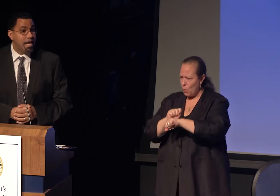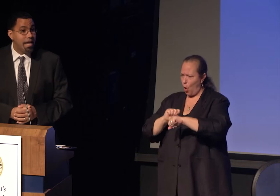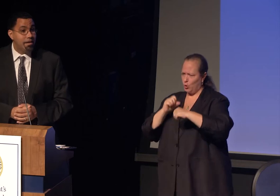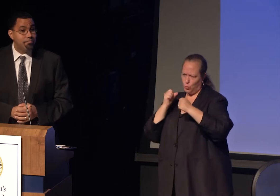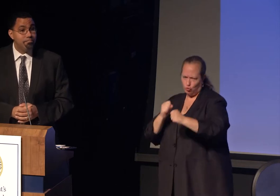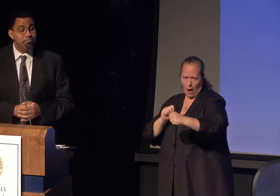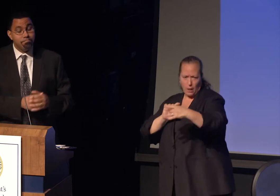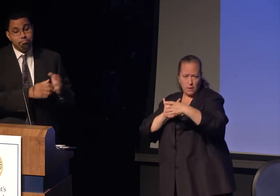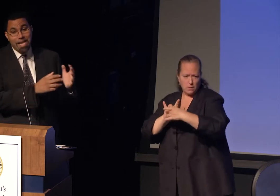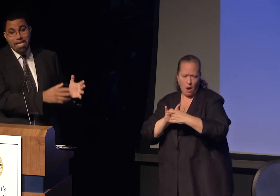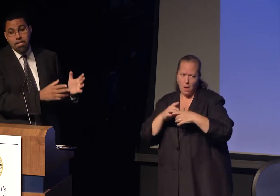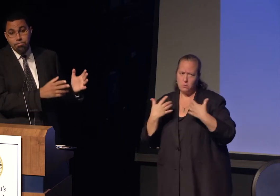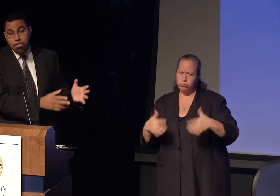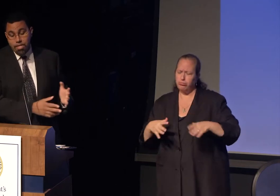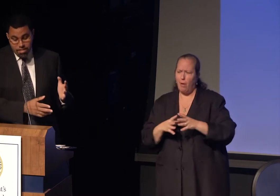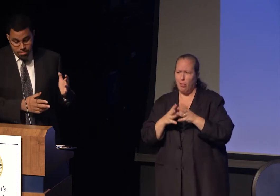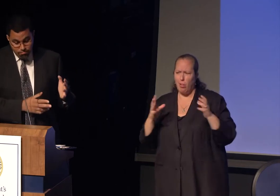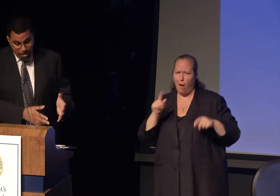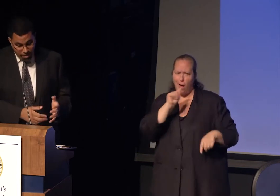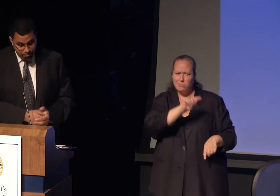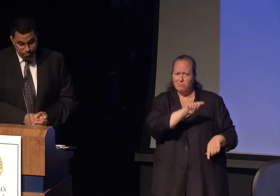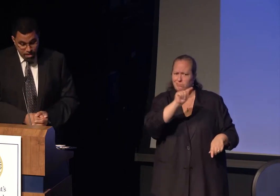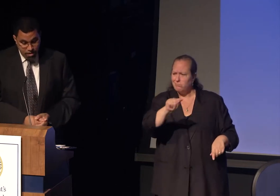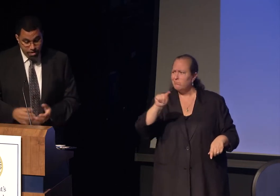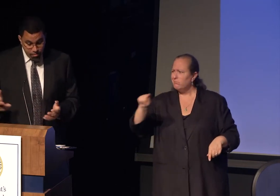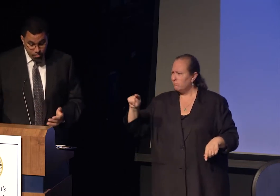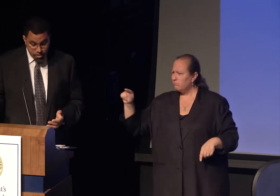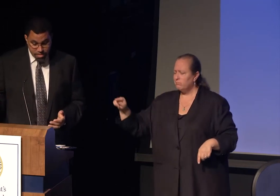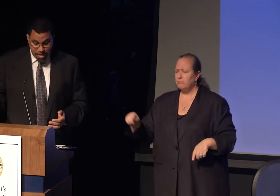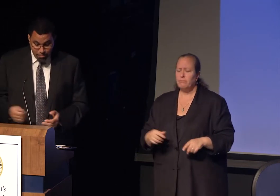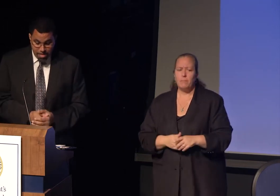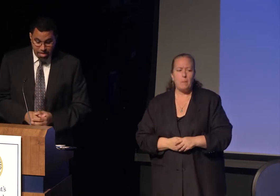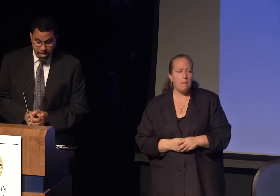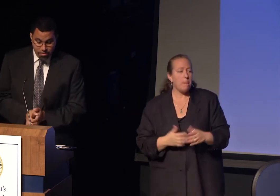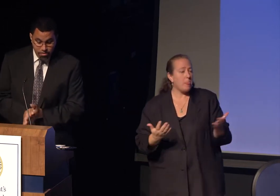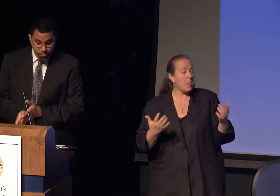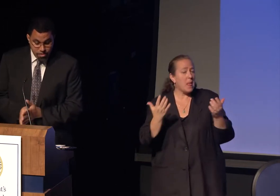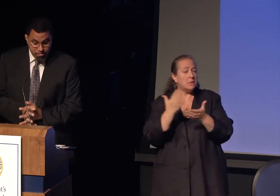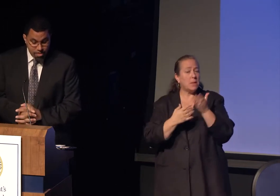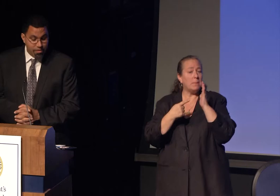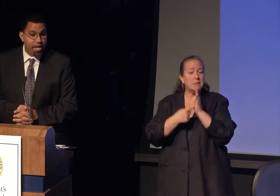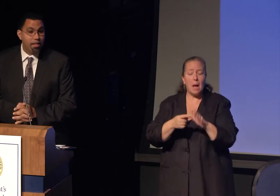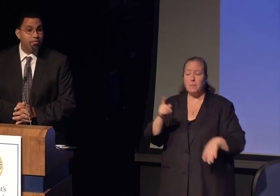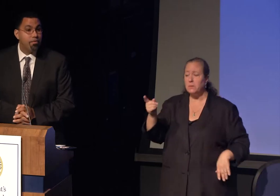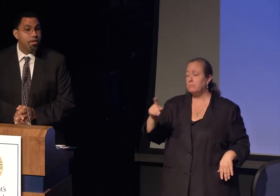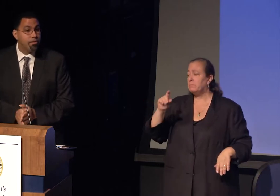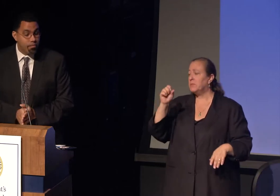and making communities better. I think of the work that's happening at the University of Southern California,